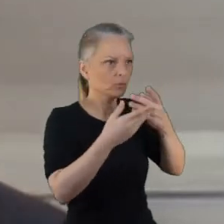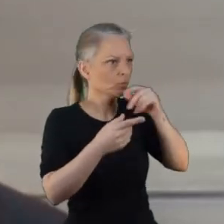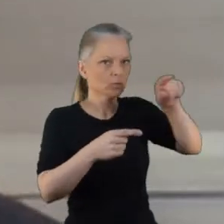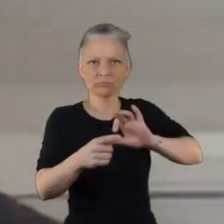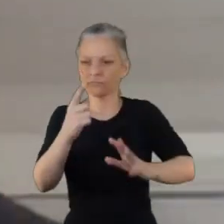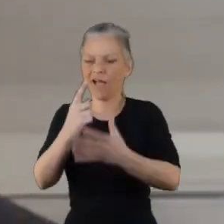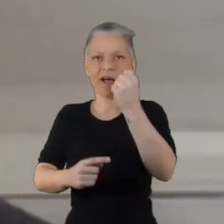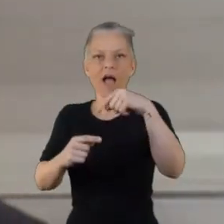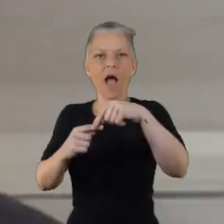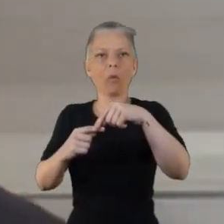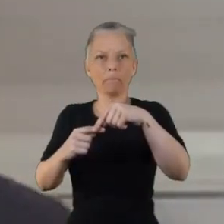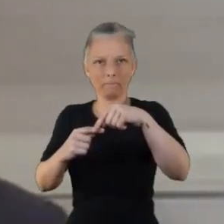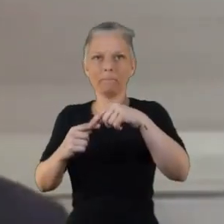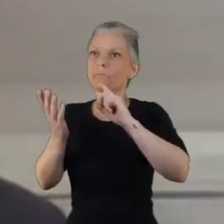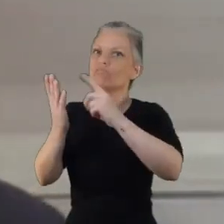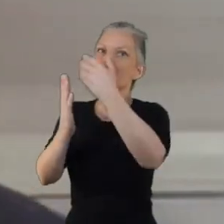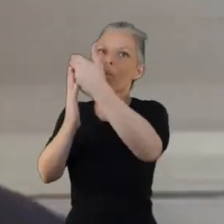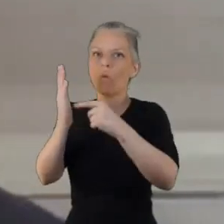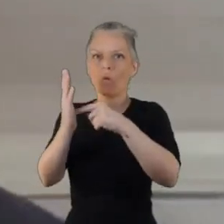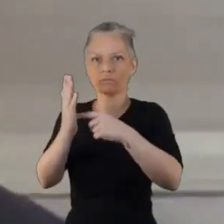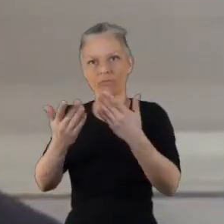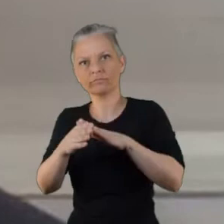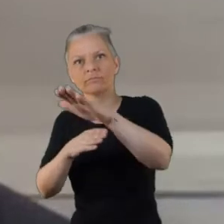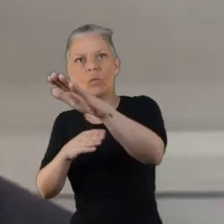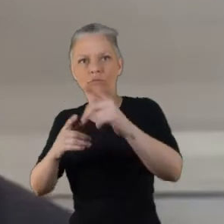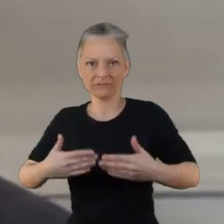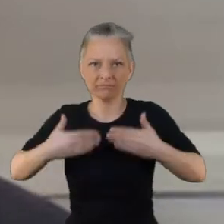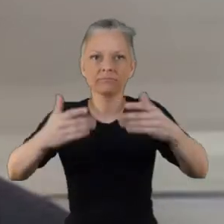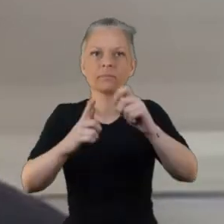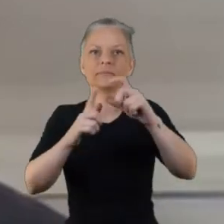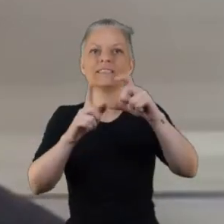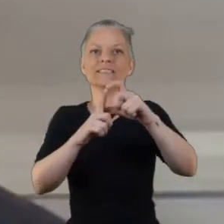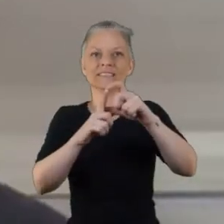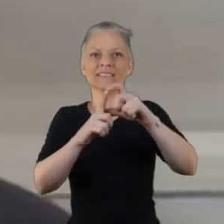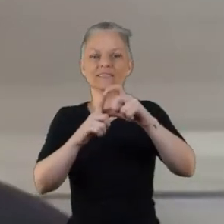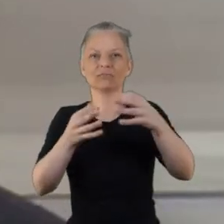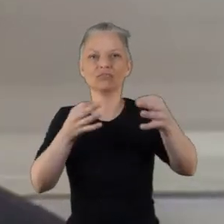We might not be able to include everything. I know that there were ideas about drop-in centres and so on and and they're all lovely